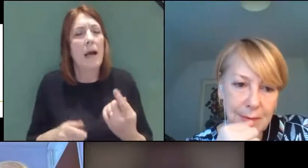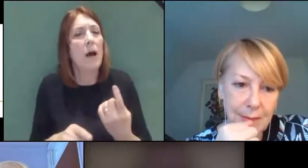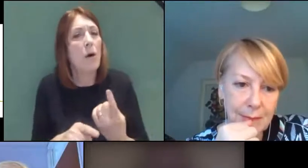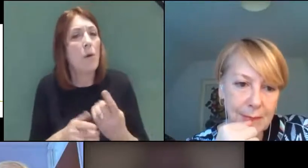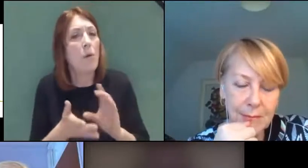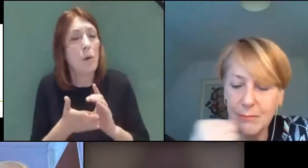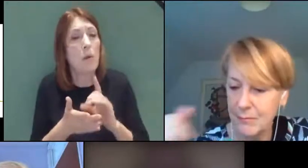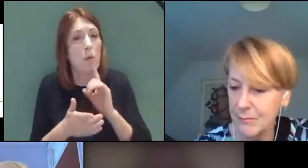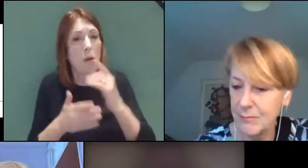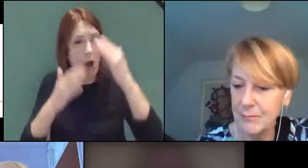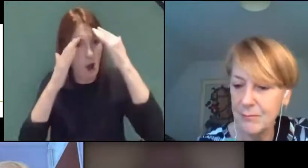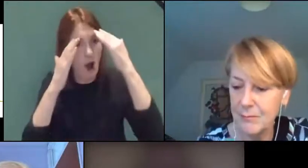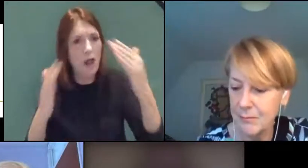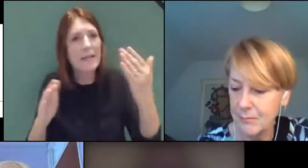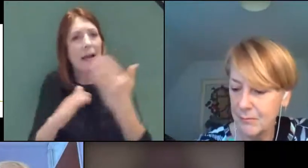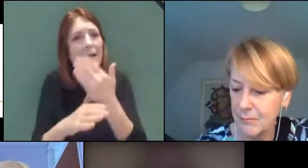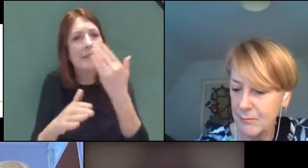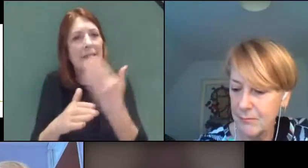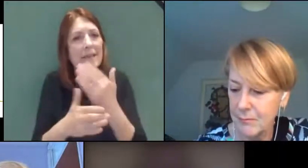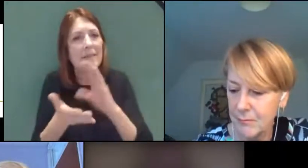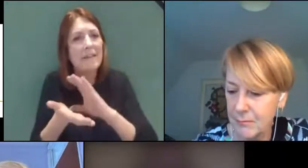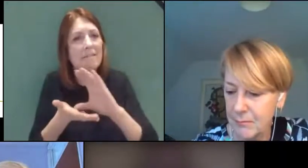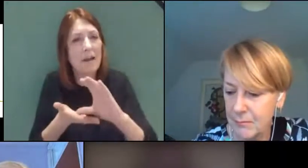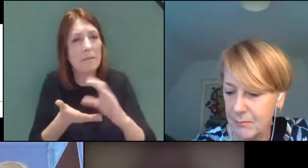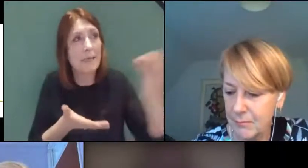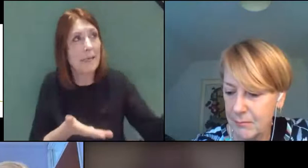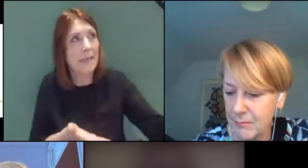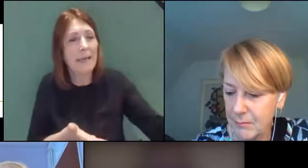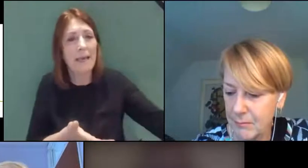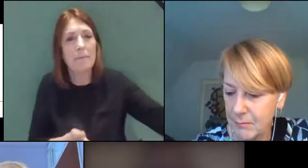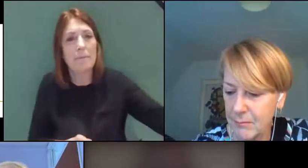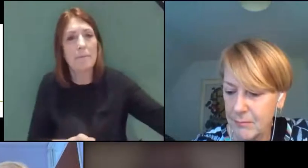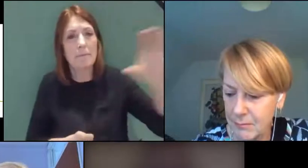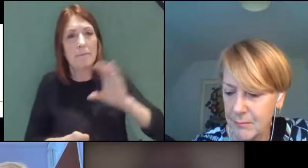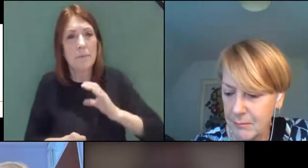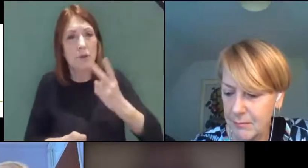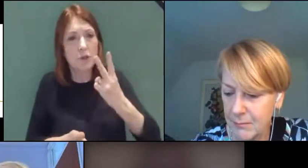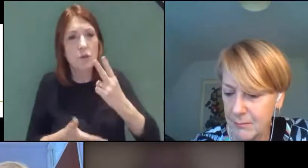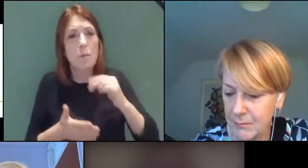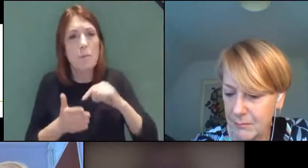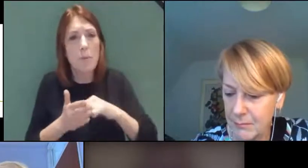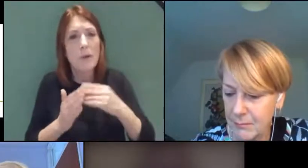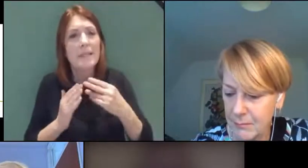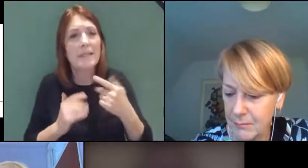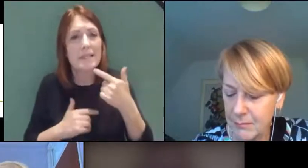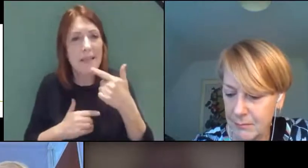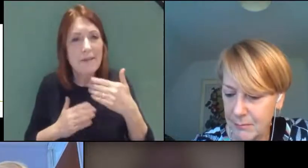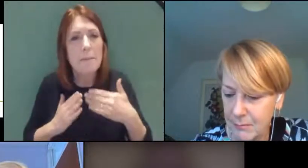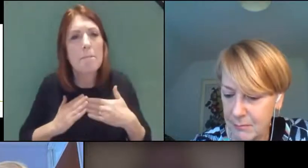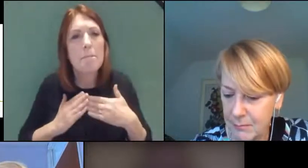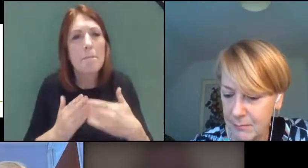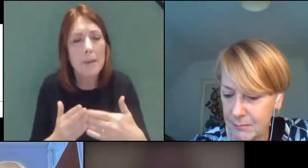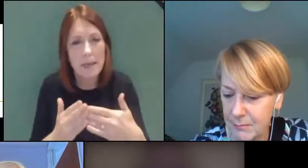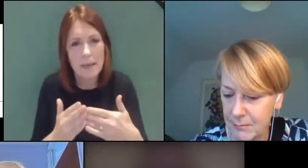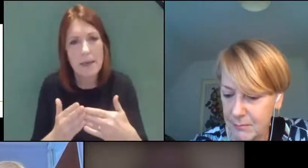where we've been given about £2.75 million to assist people during the summer holidays,